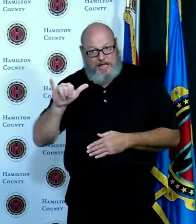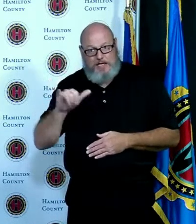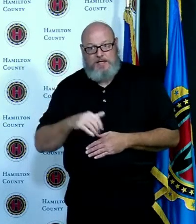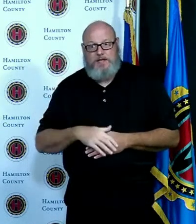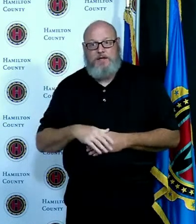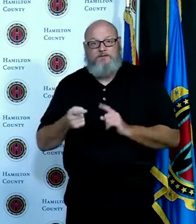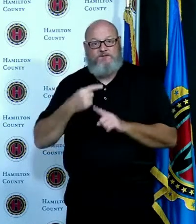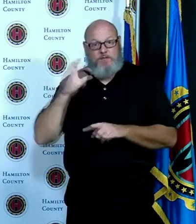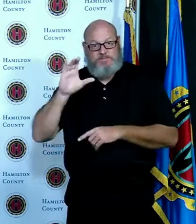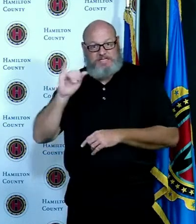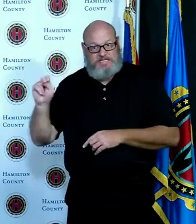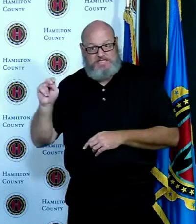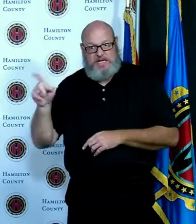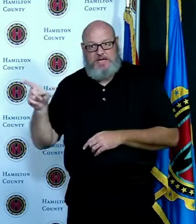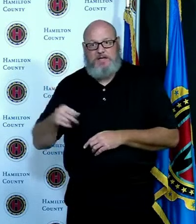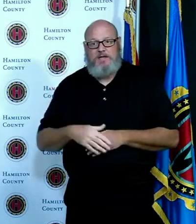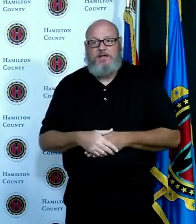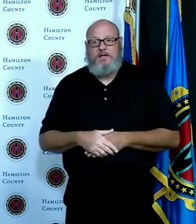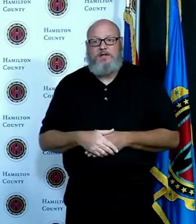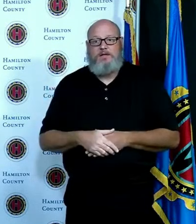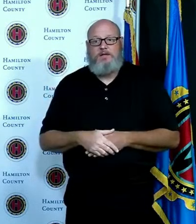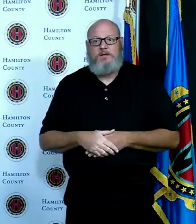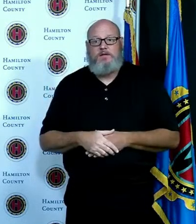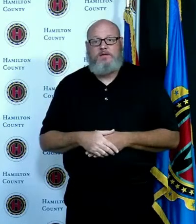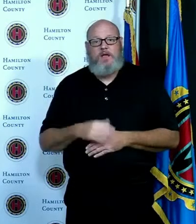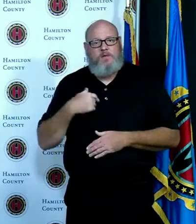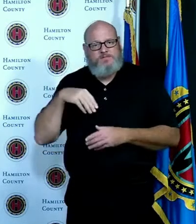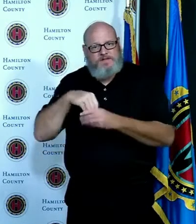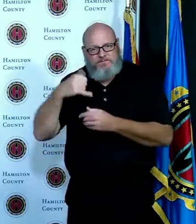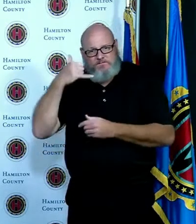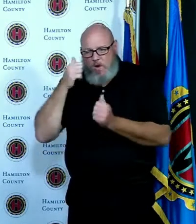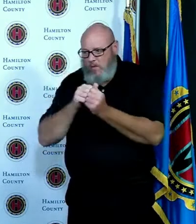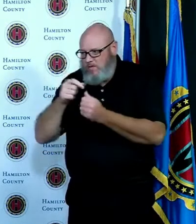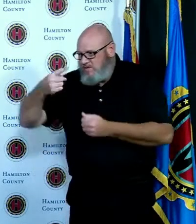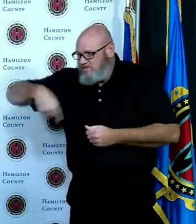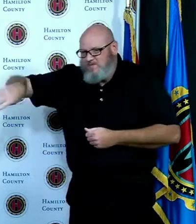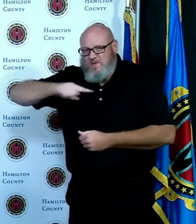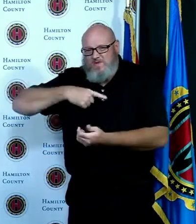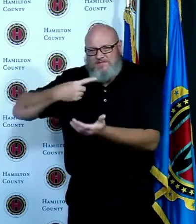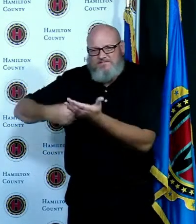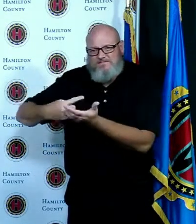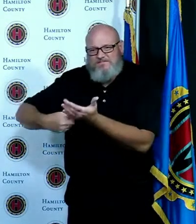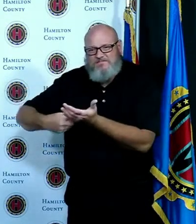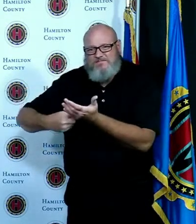outlying communities some of the townships and then health professionals Dr Lofgren was on